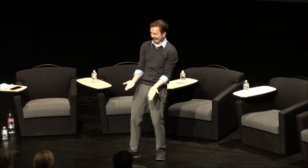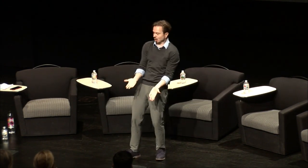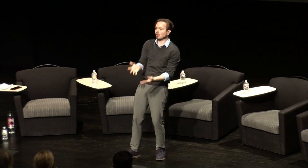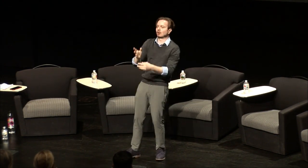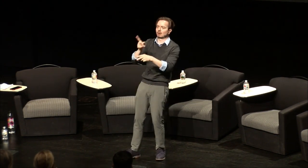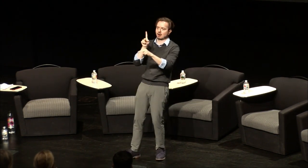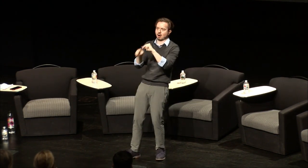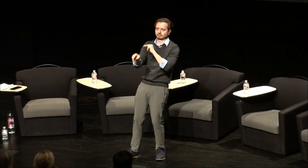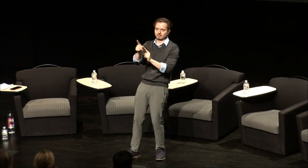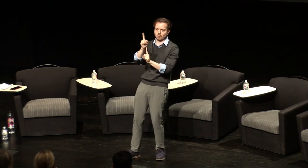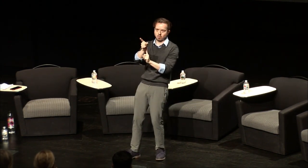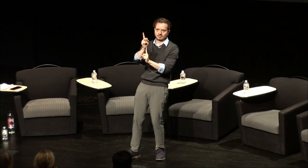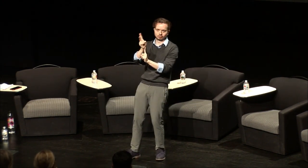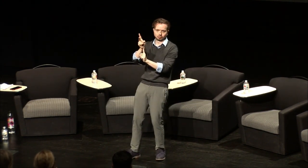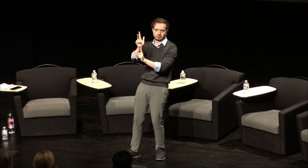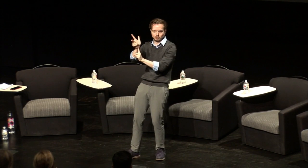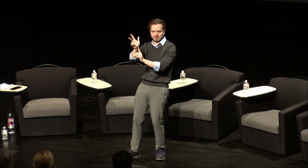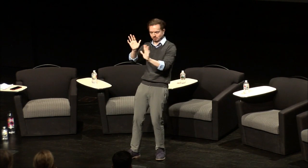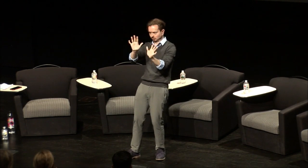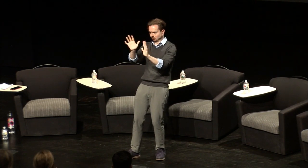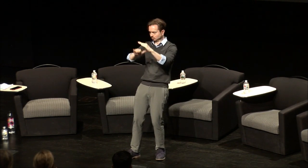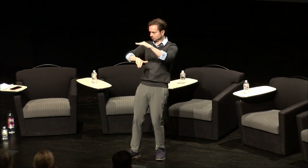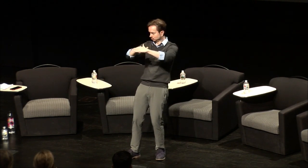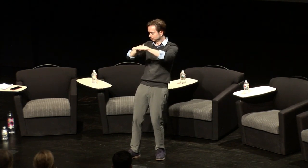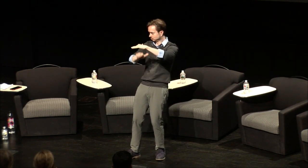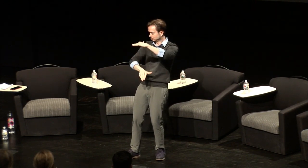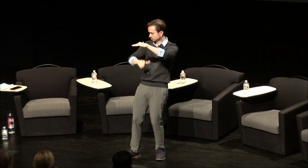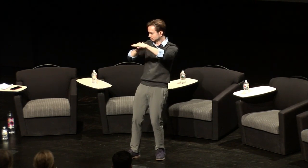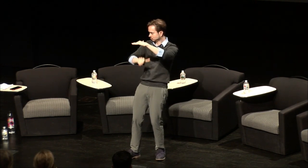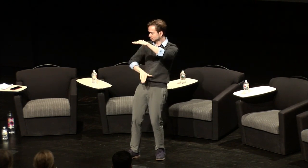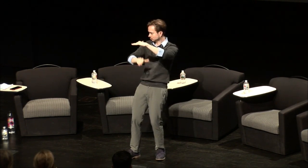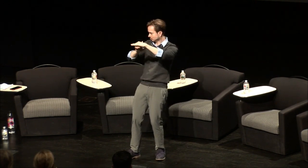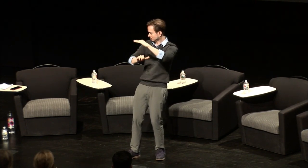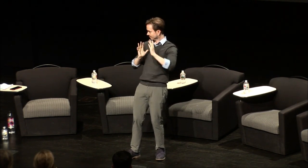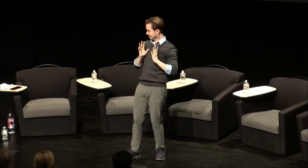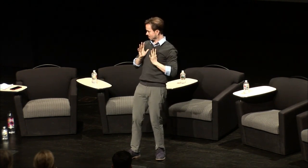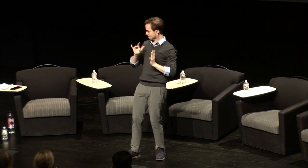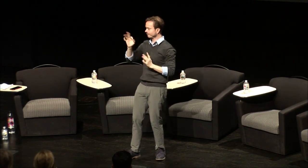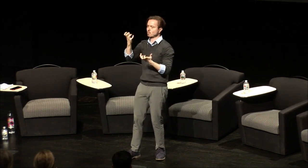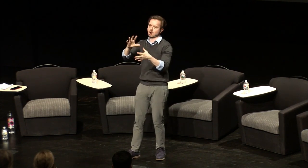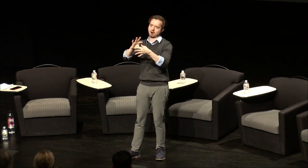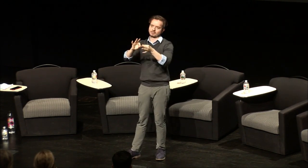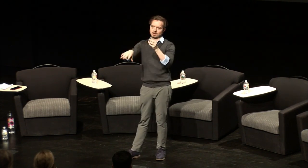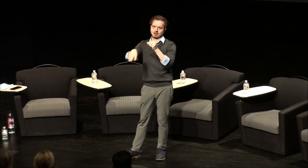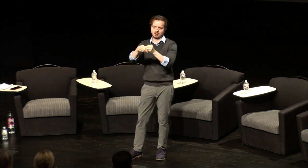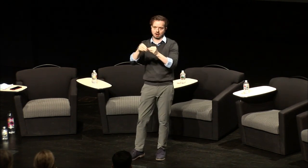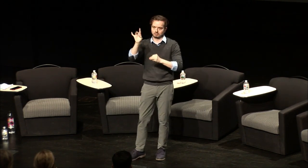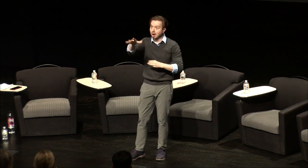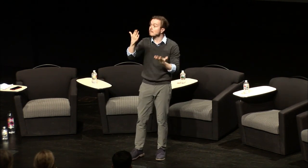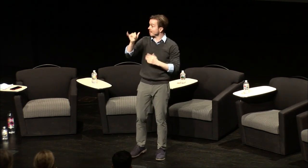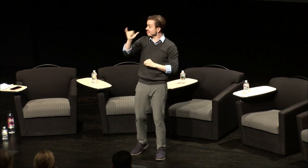about at the bar later but we're gonna to three minute comments max and then